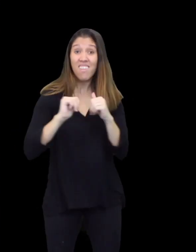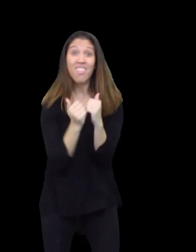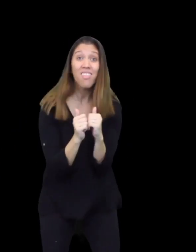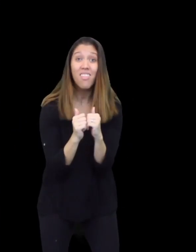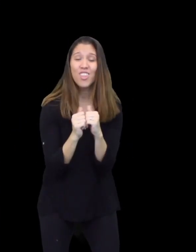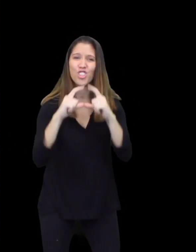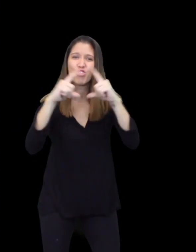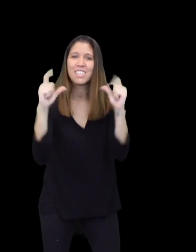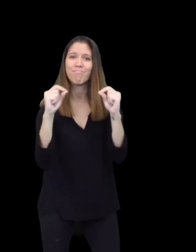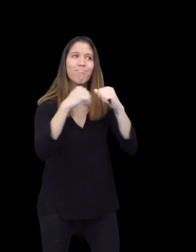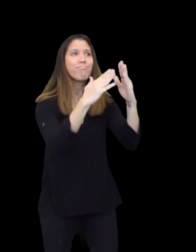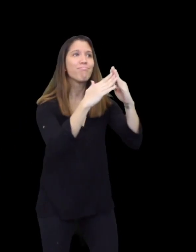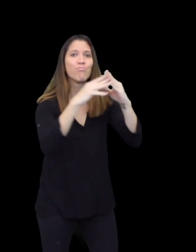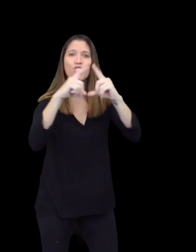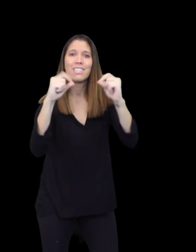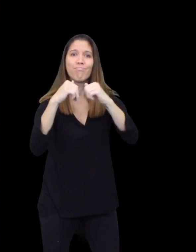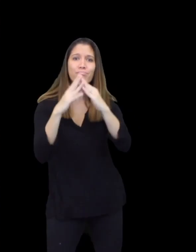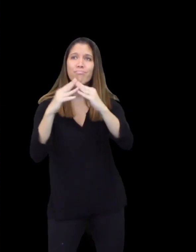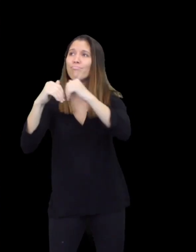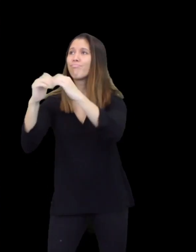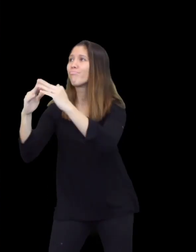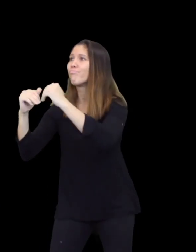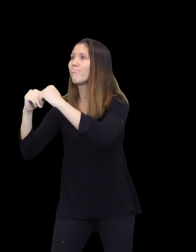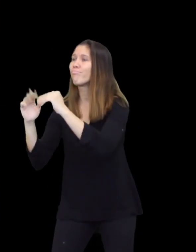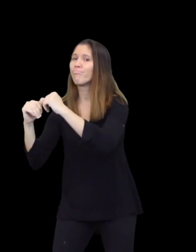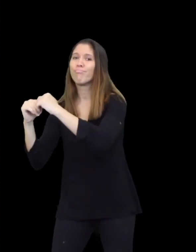How? They rebuilt the whole town out of bricks.